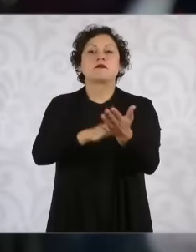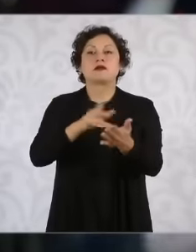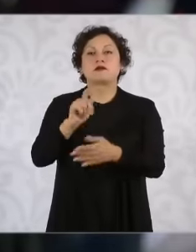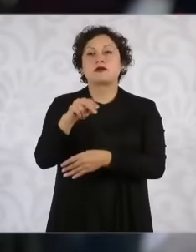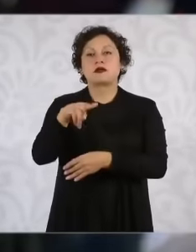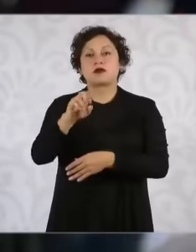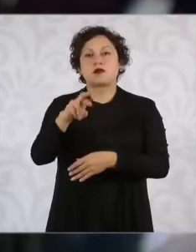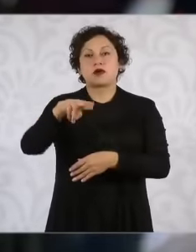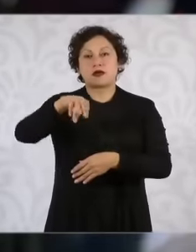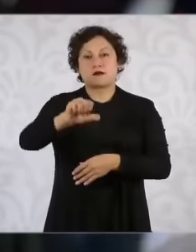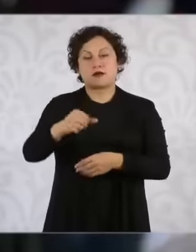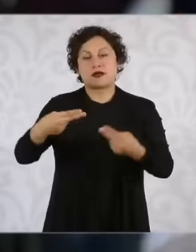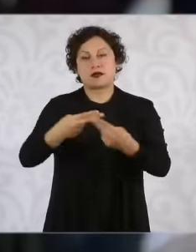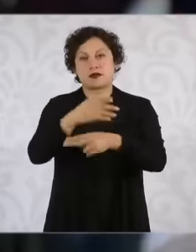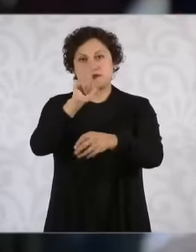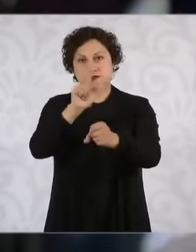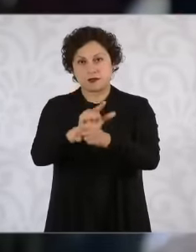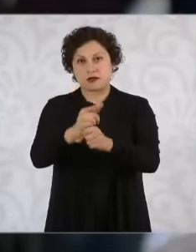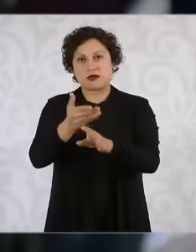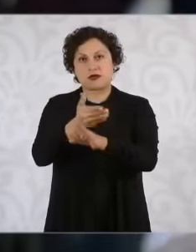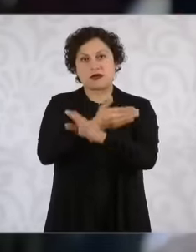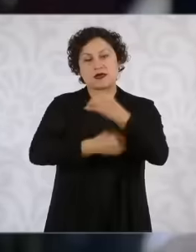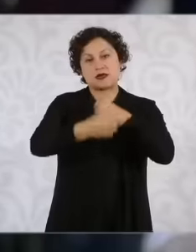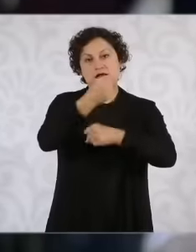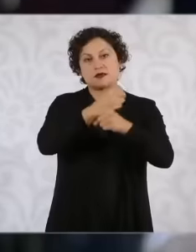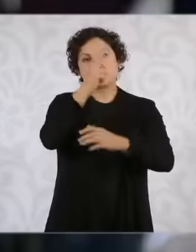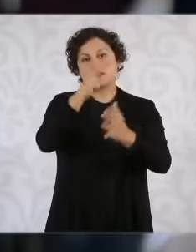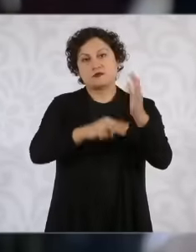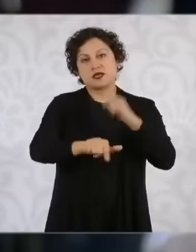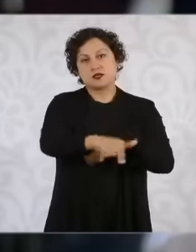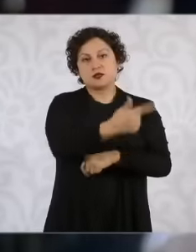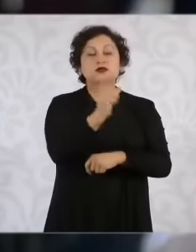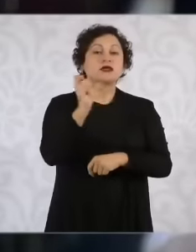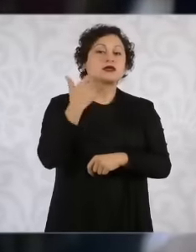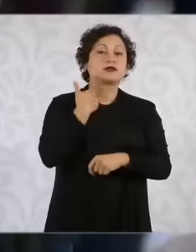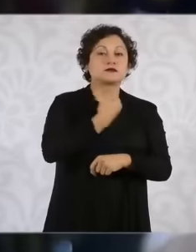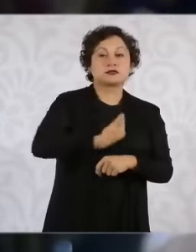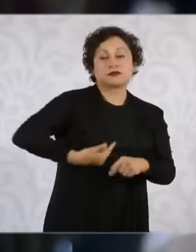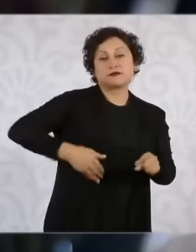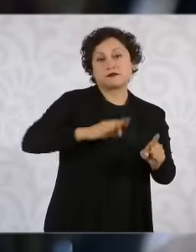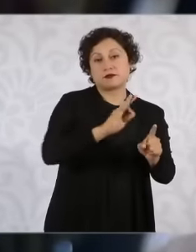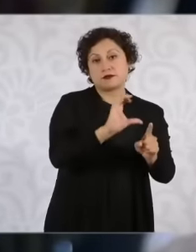gave in 2012 to Enrique Peña Nieto. This document, according to what Felipe Calderón's team said,